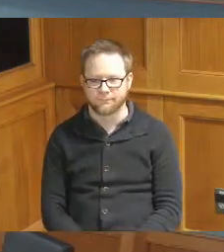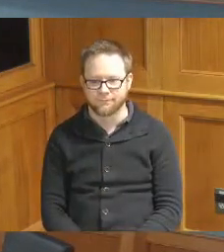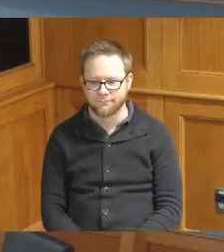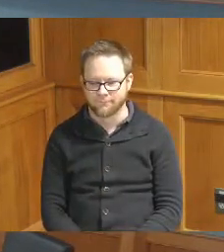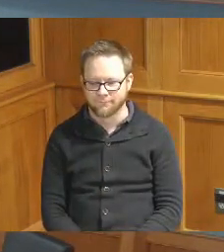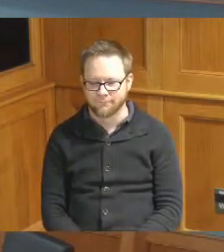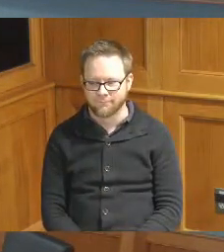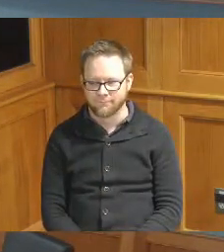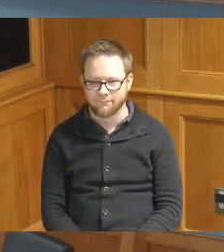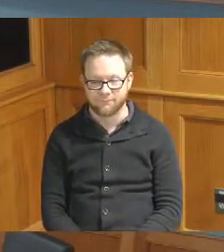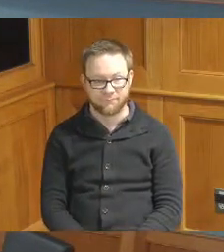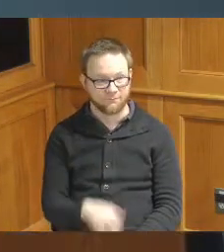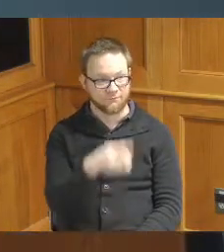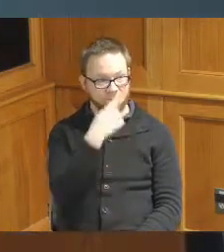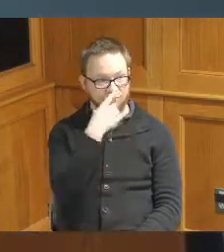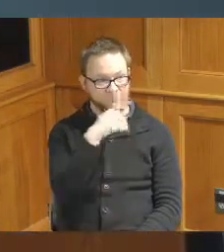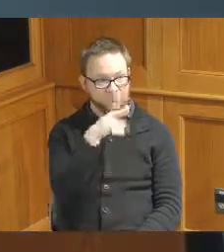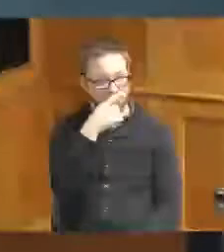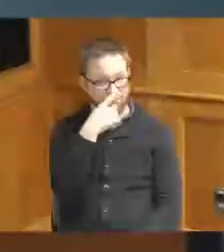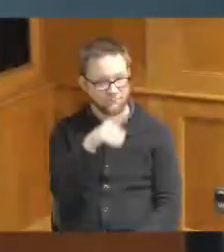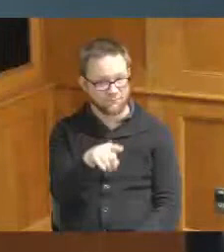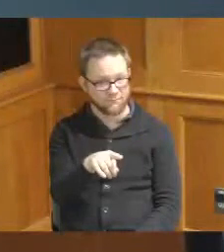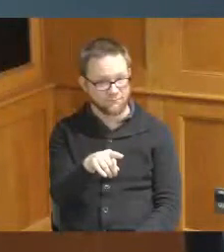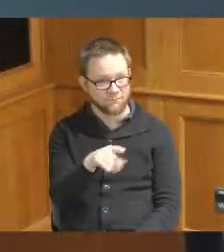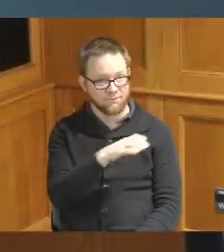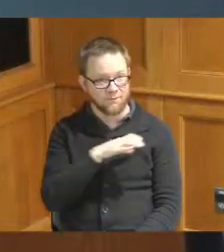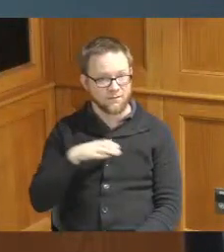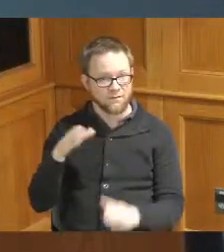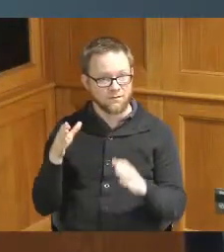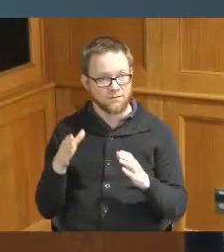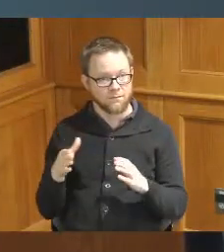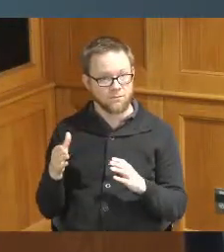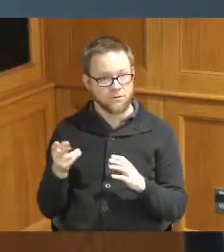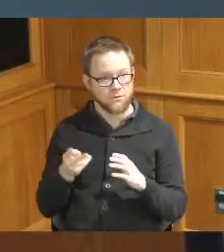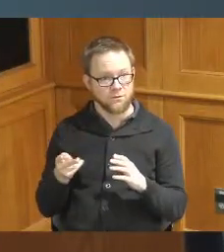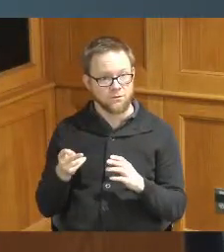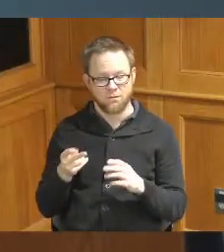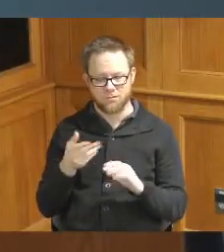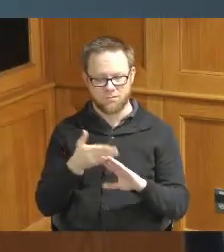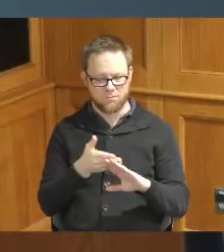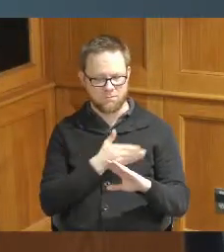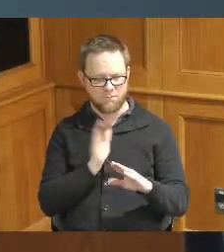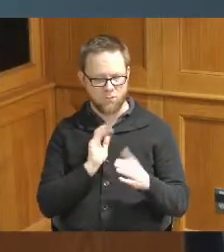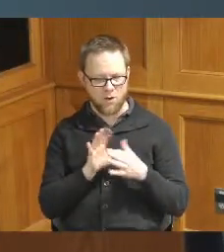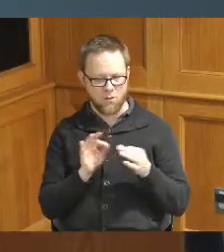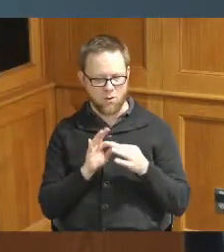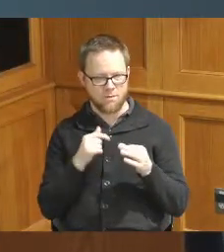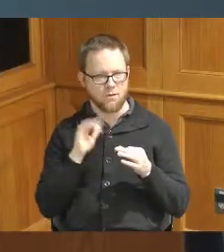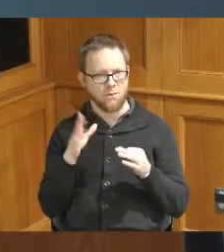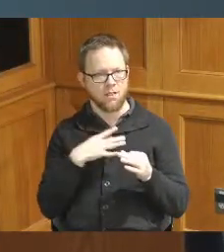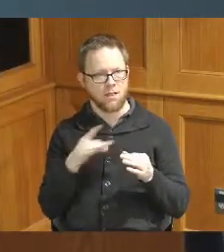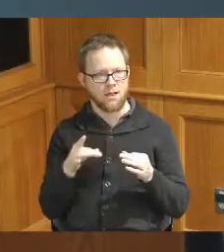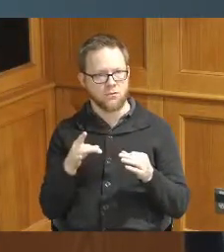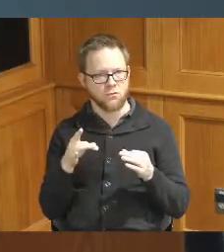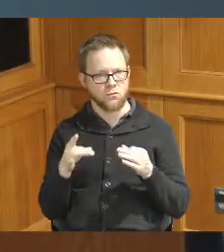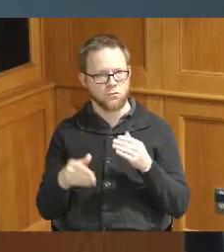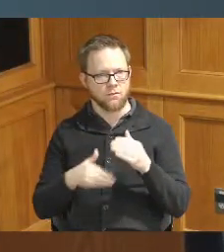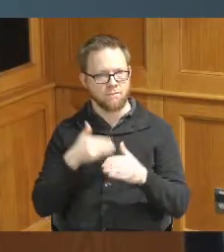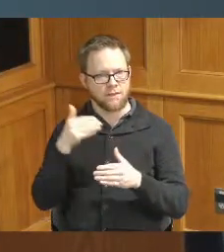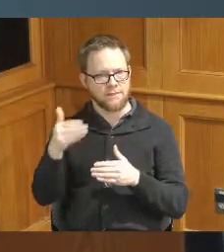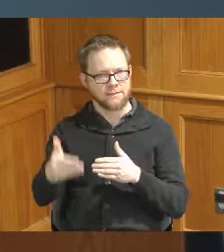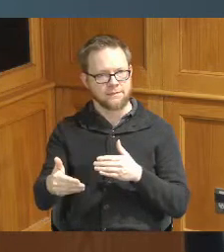if you don't mind Commissioners I'd like to before we give our comments I'd like to advance we have